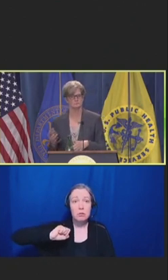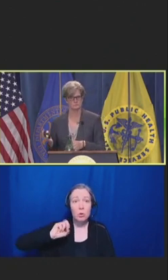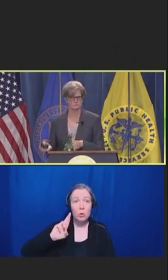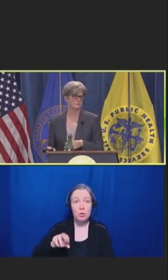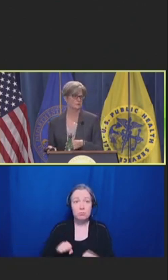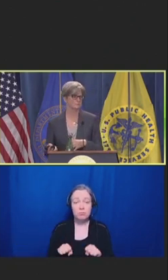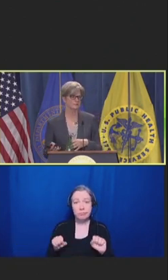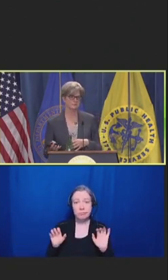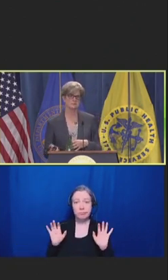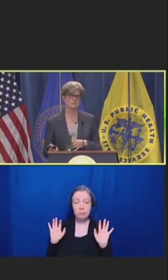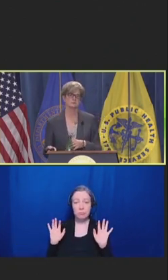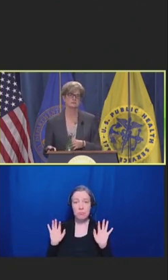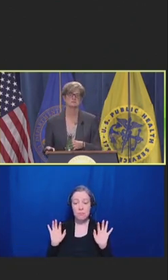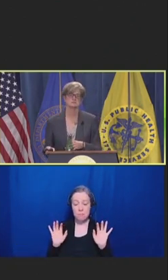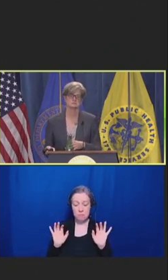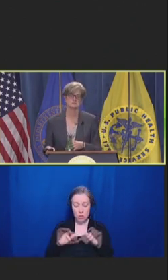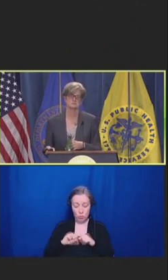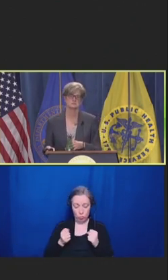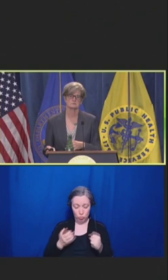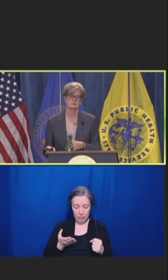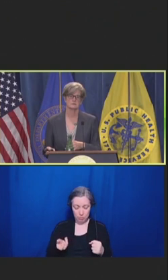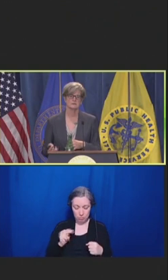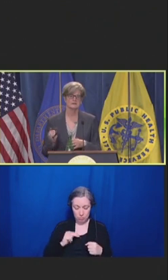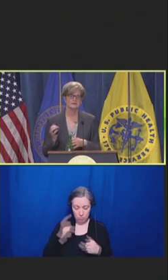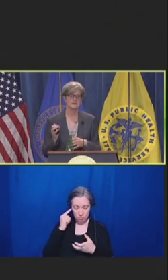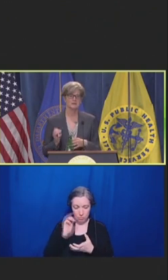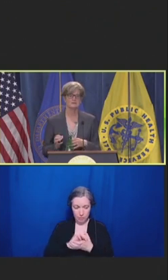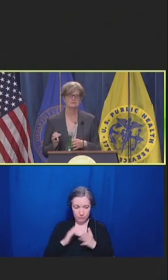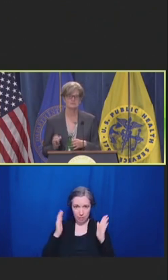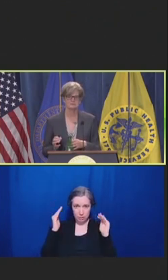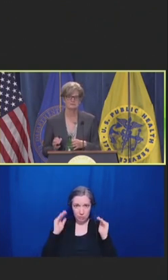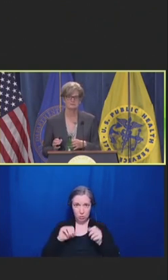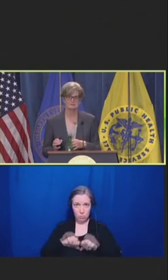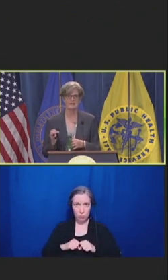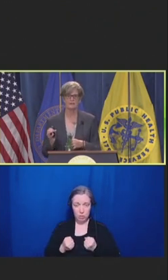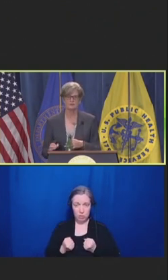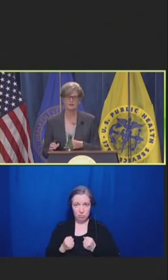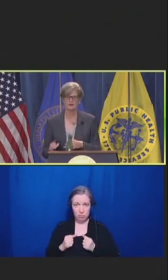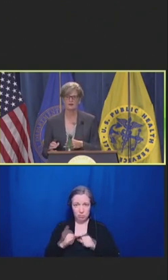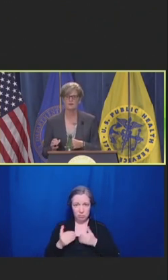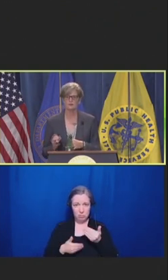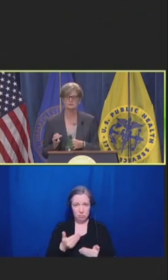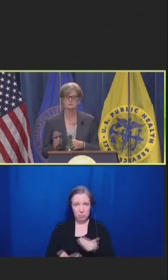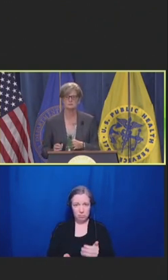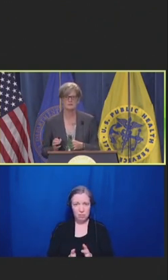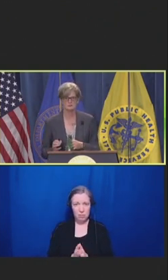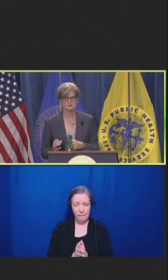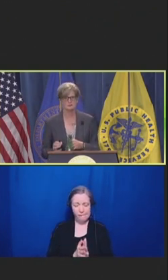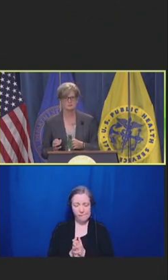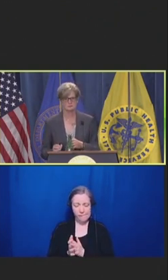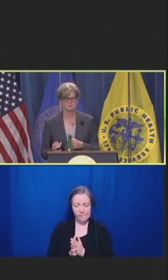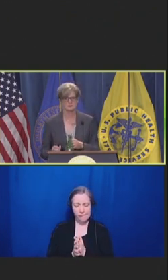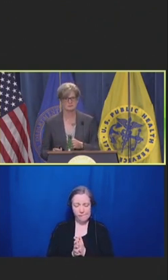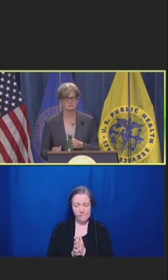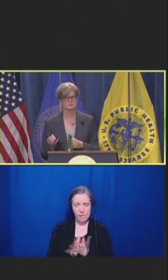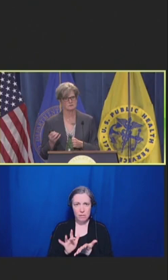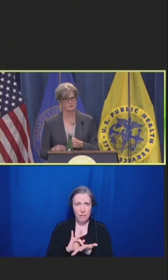beliefs and expectations. In medicine, in health care, those deeply held beliefs and expectations are the oaths